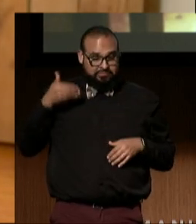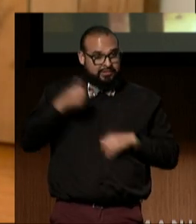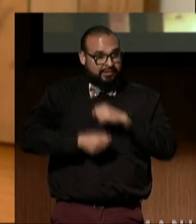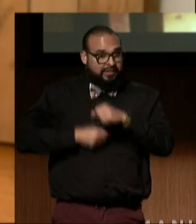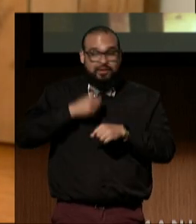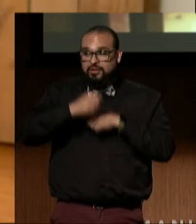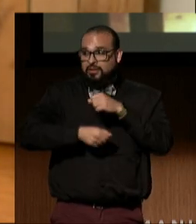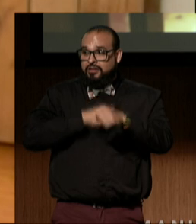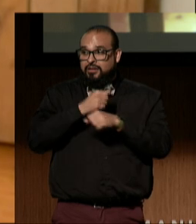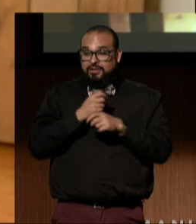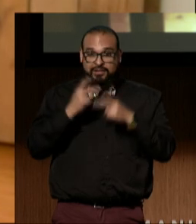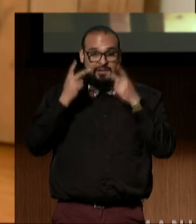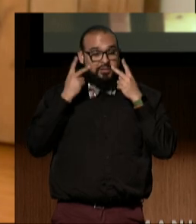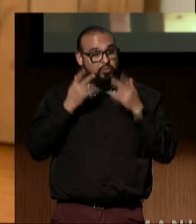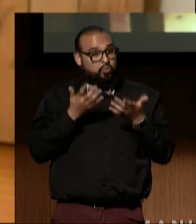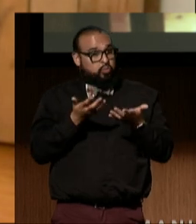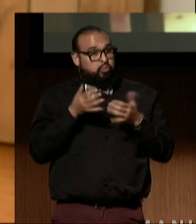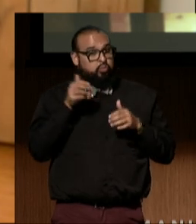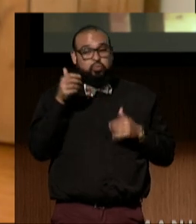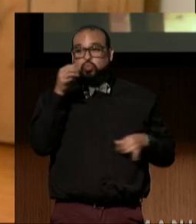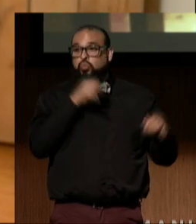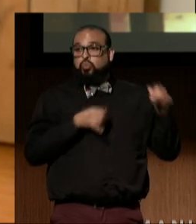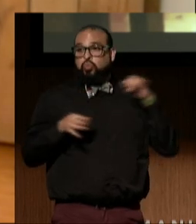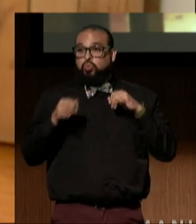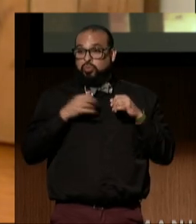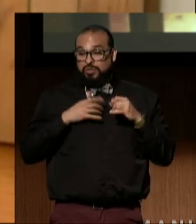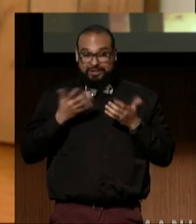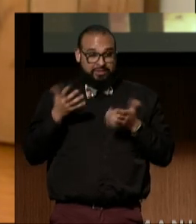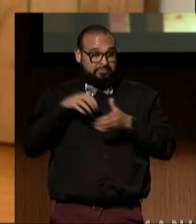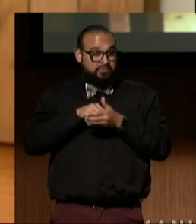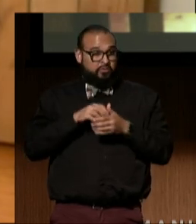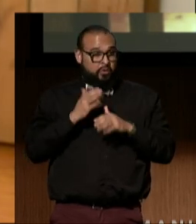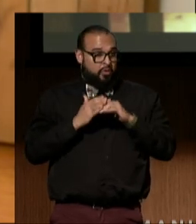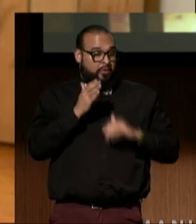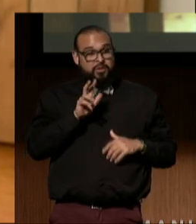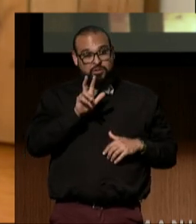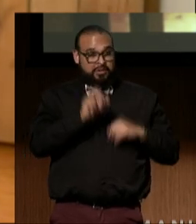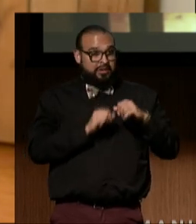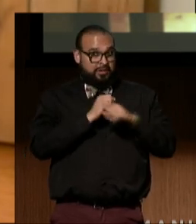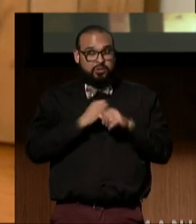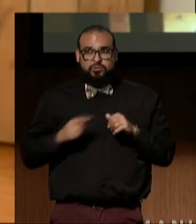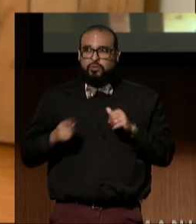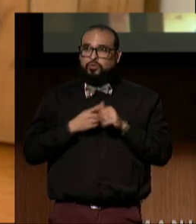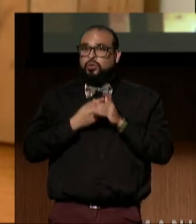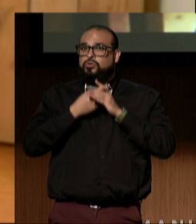and I see that it stretches back more than three years when we first worked together on an amicus brief